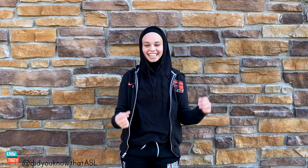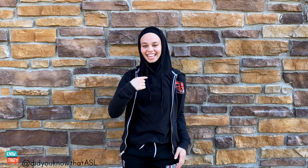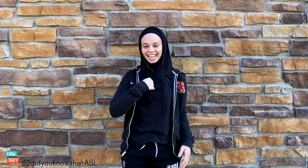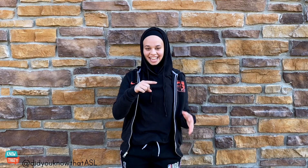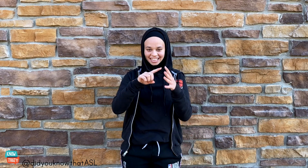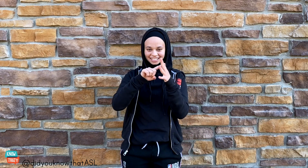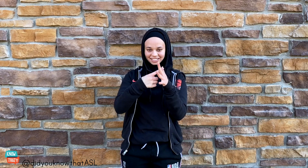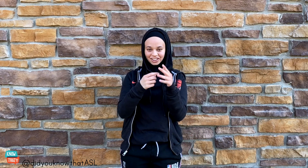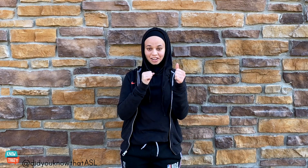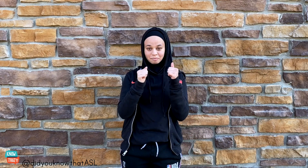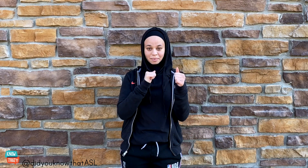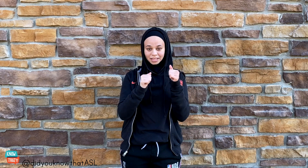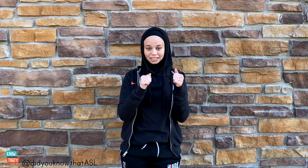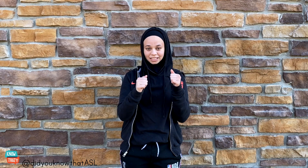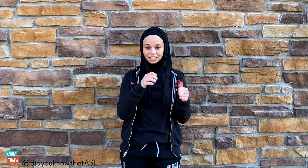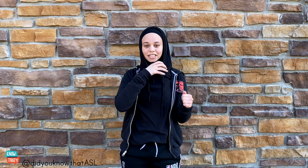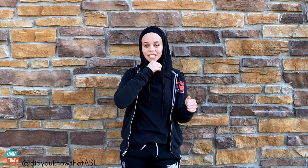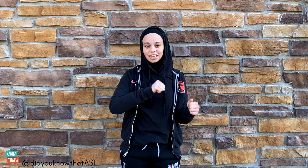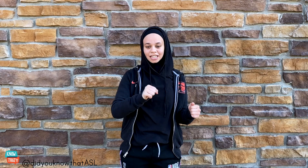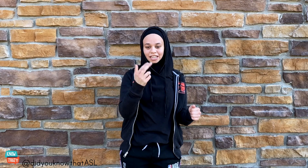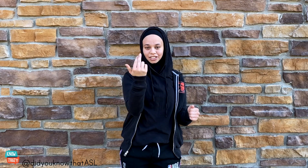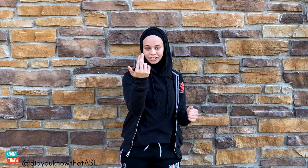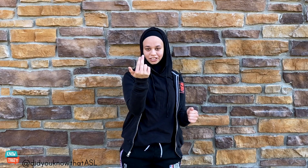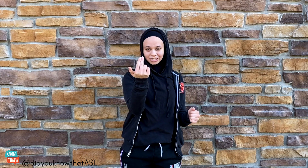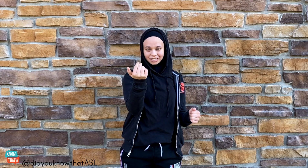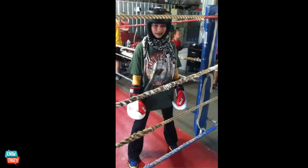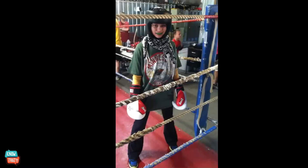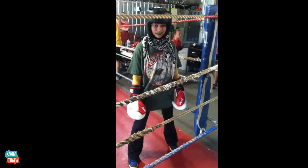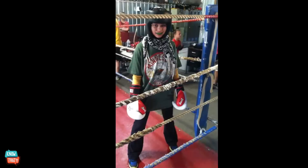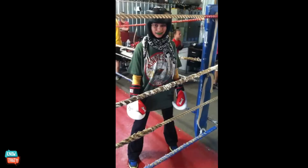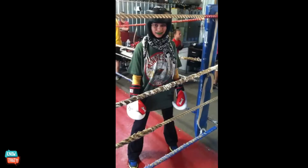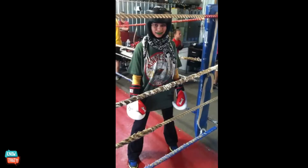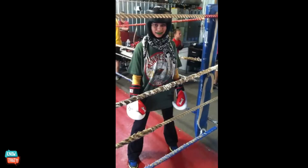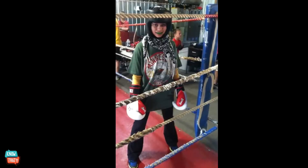I started boxing when I was 13 years old.